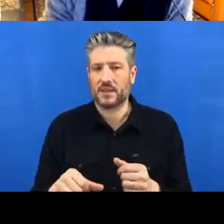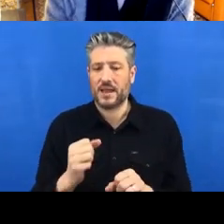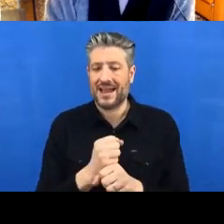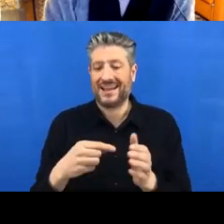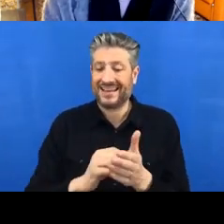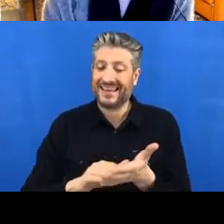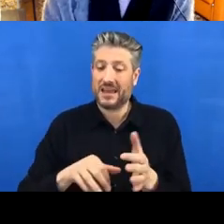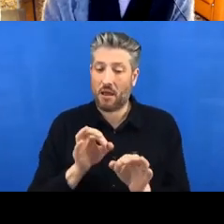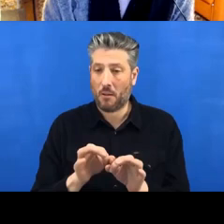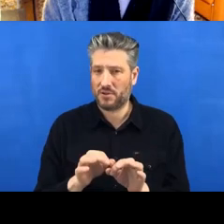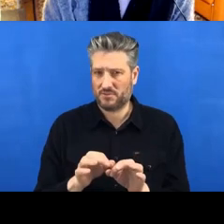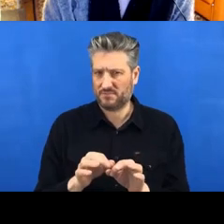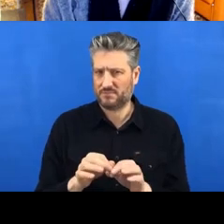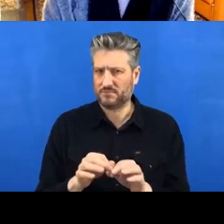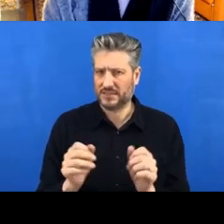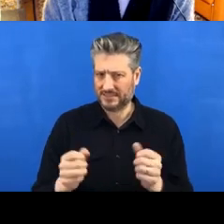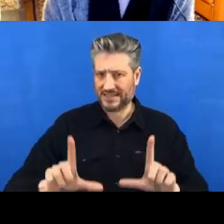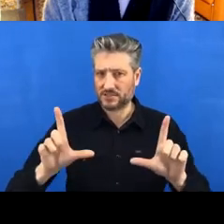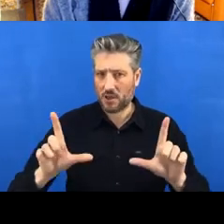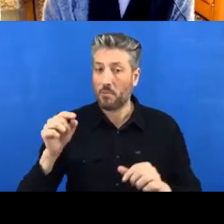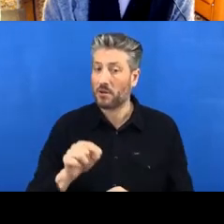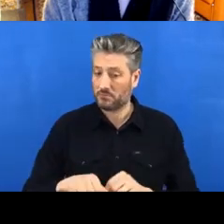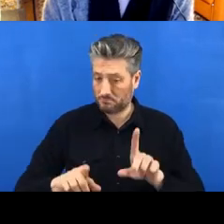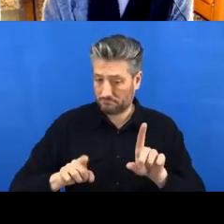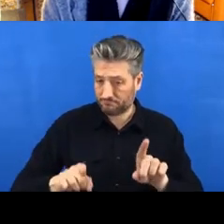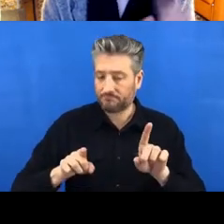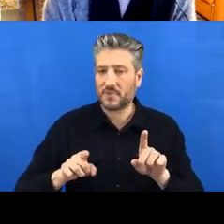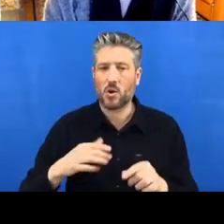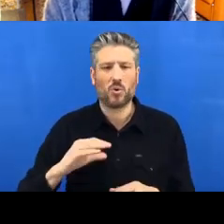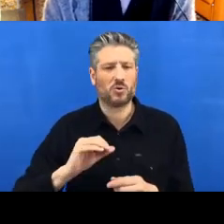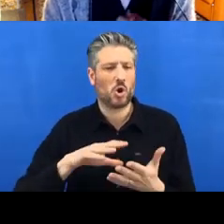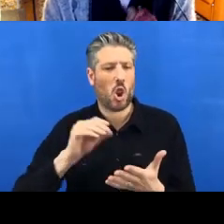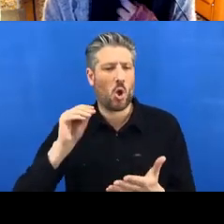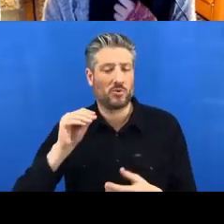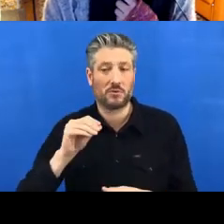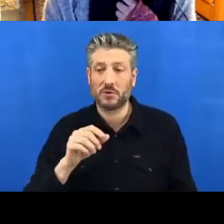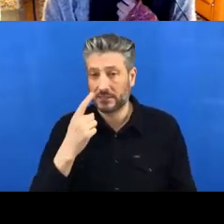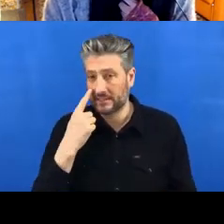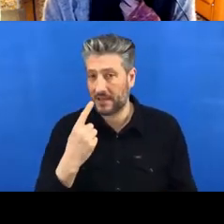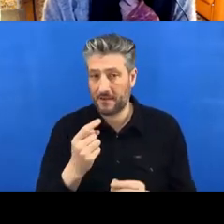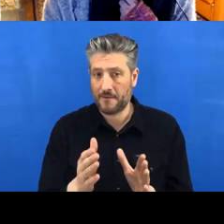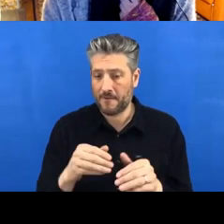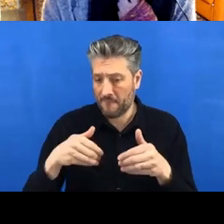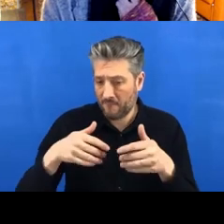So you then click on ‘File’- or yeah, you can do it that way too, ‘Add cloned repository’.